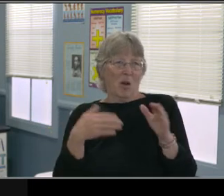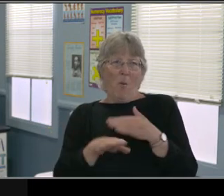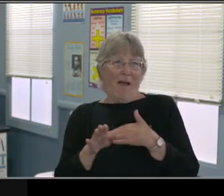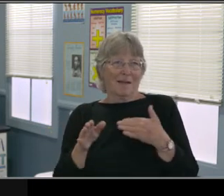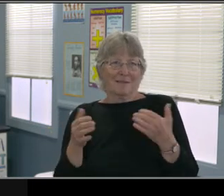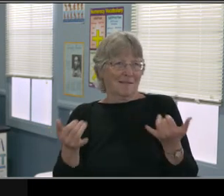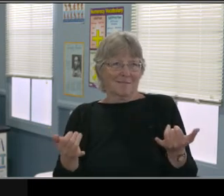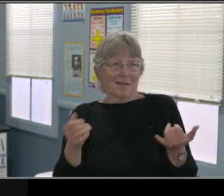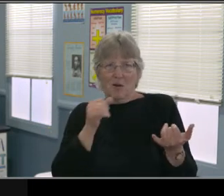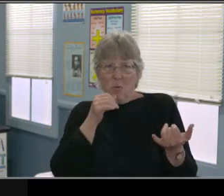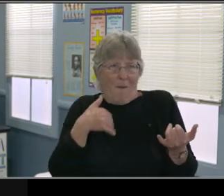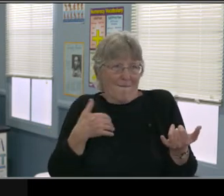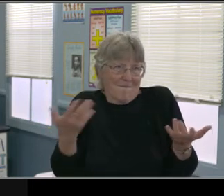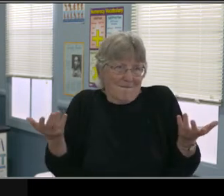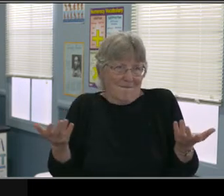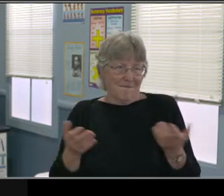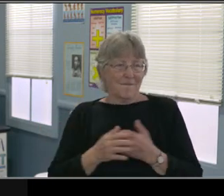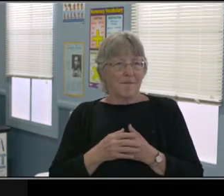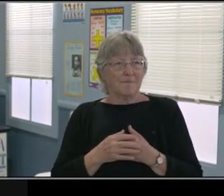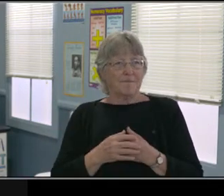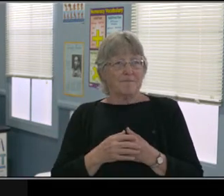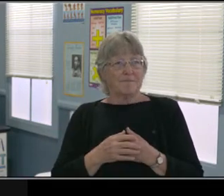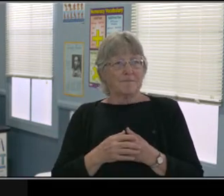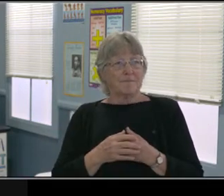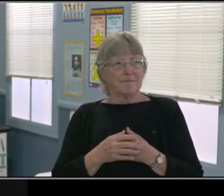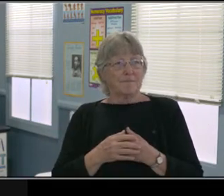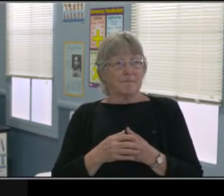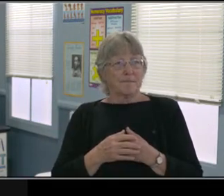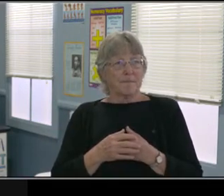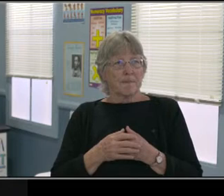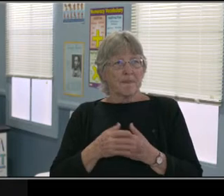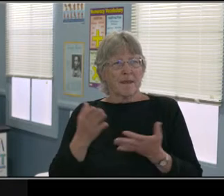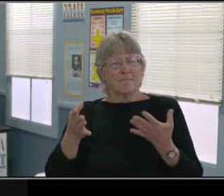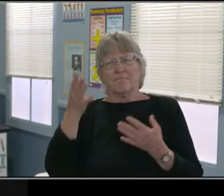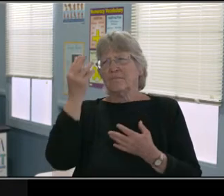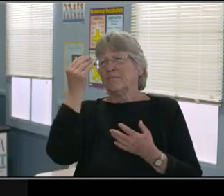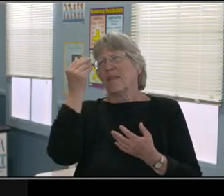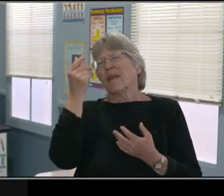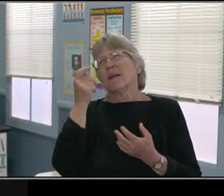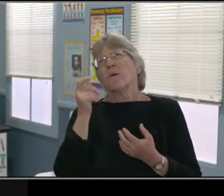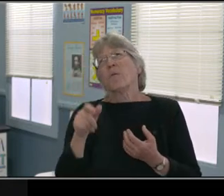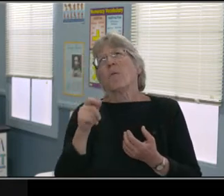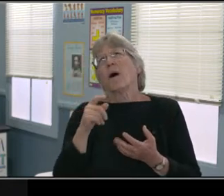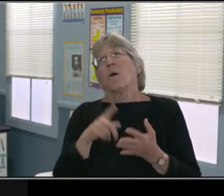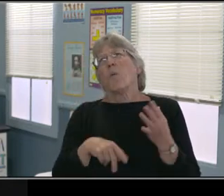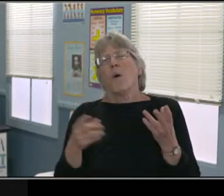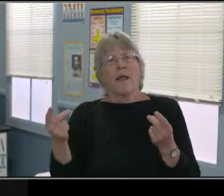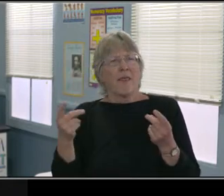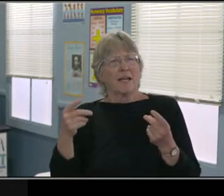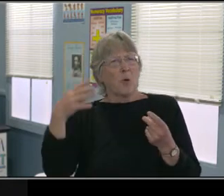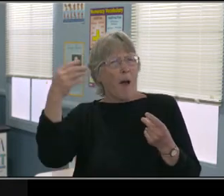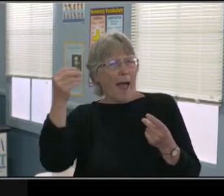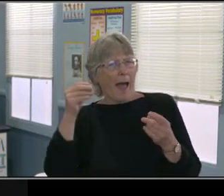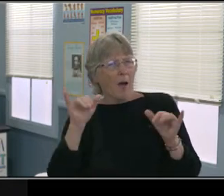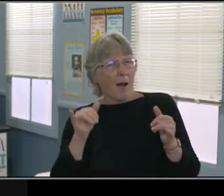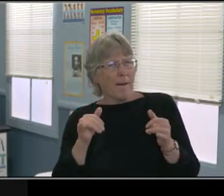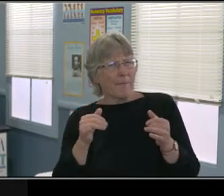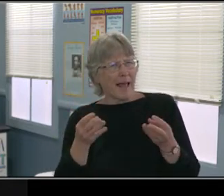Even if we have to look for those places we want to because we wanna note those. Because those may be building blocks